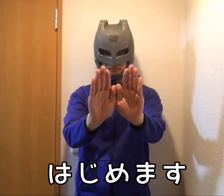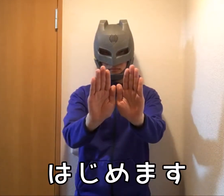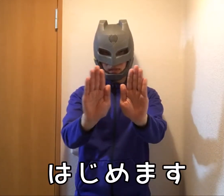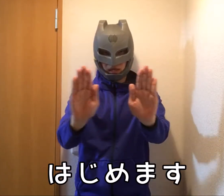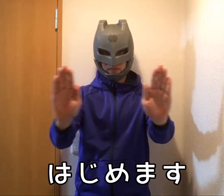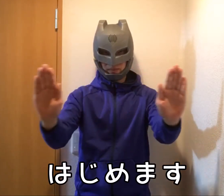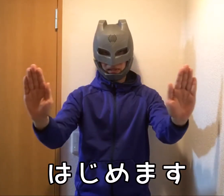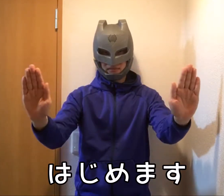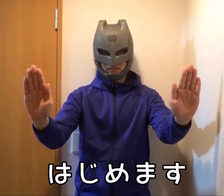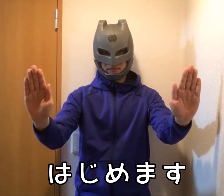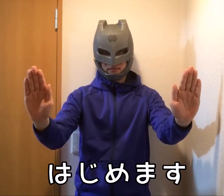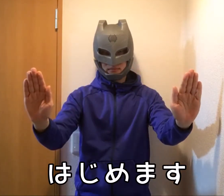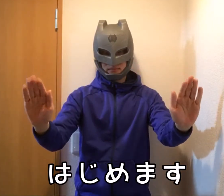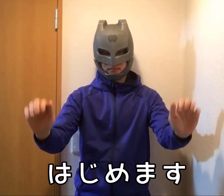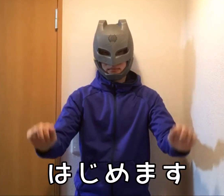Let's start